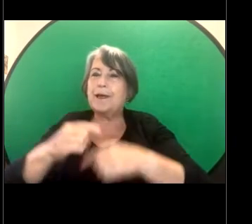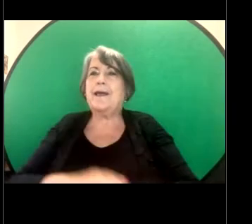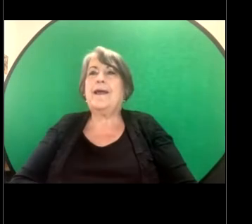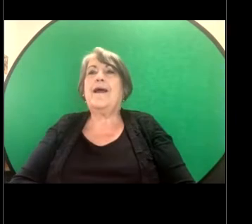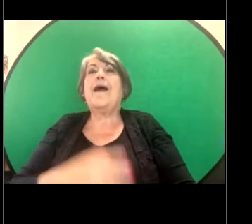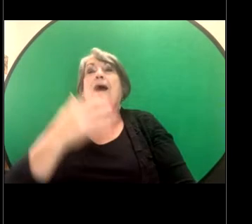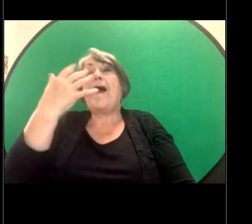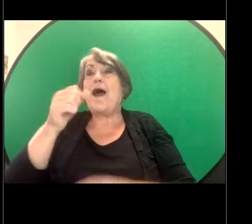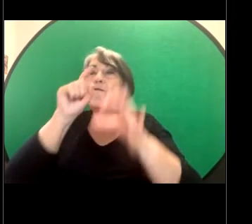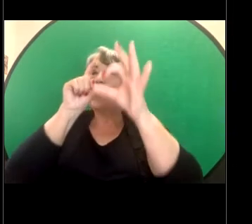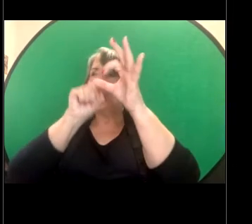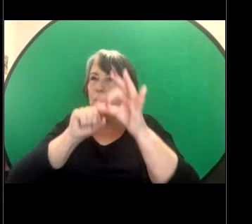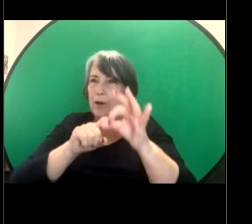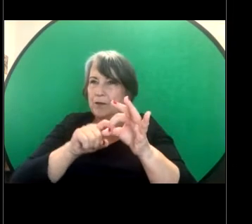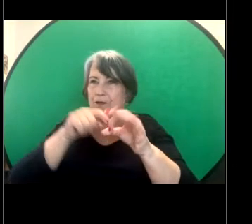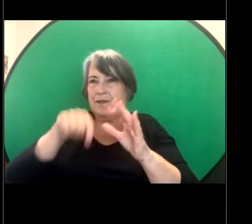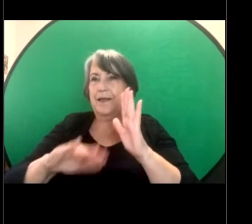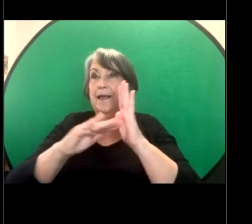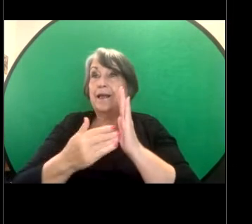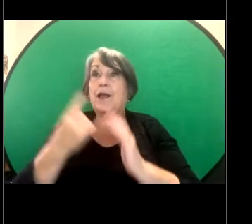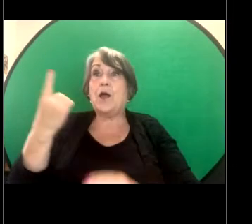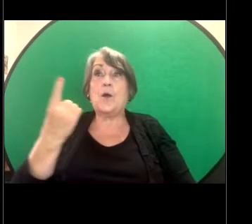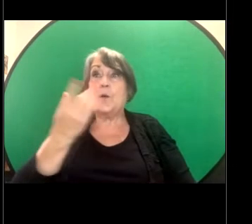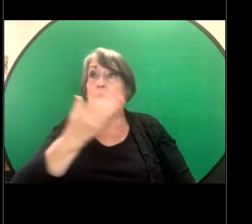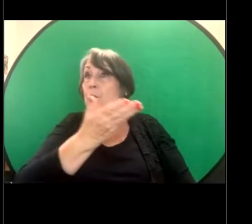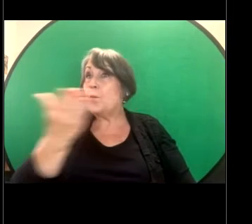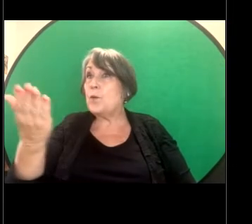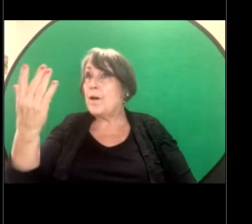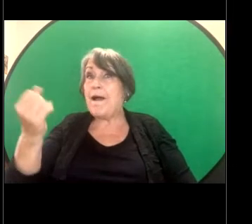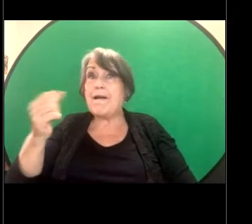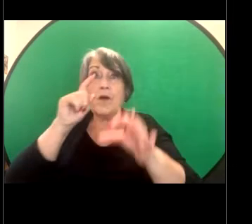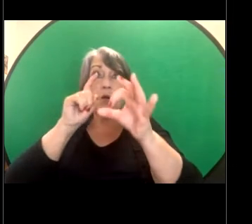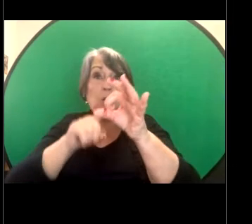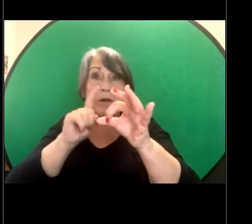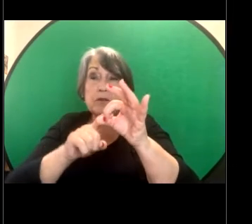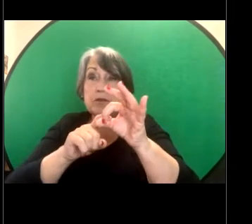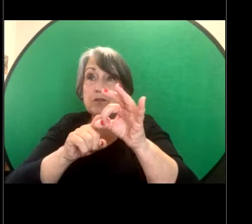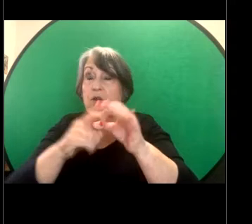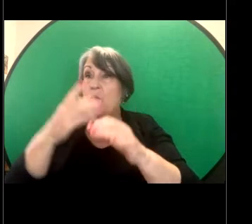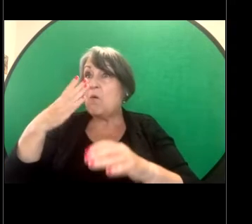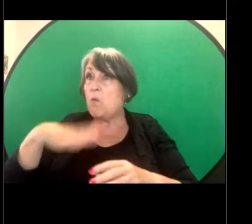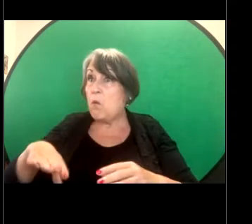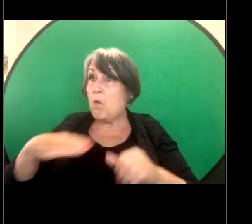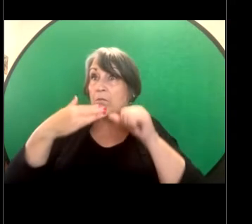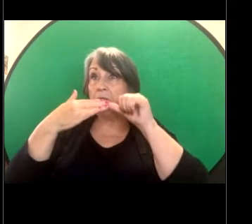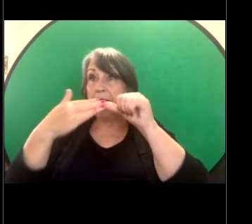now. So if anybody does have any questions that they'd like to ask Amelia or Gillian,